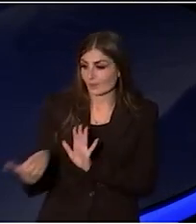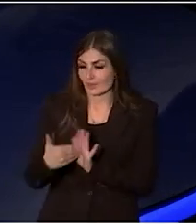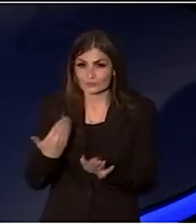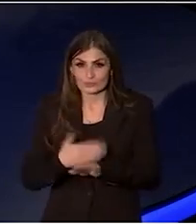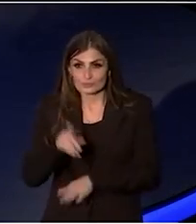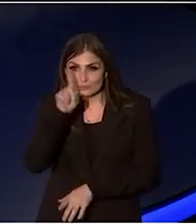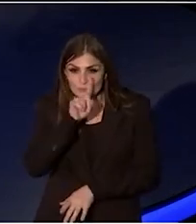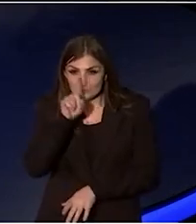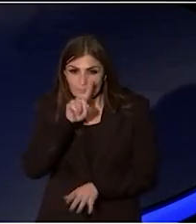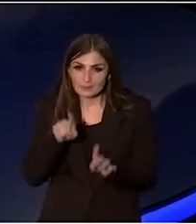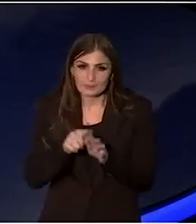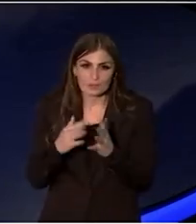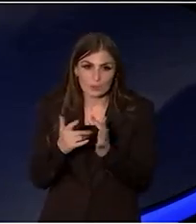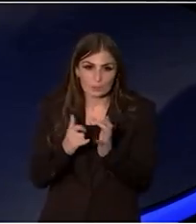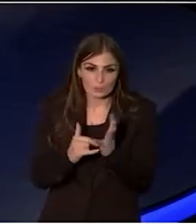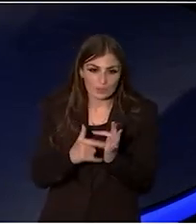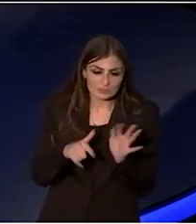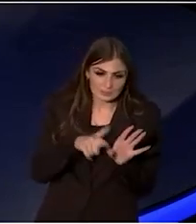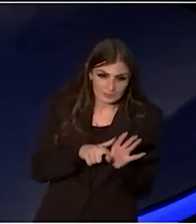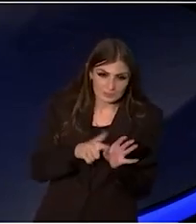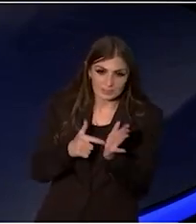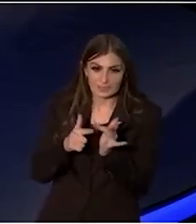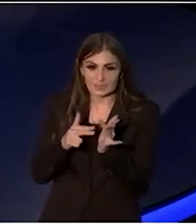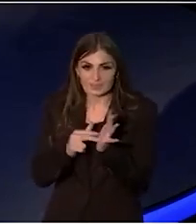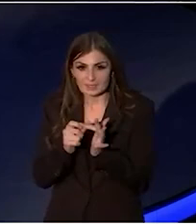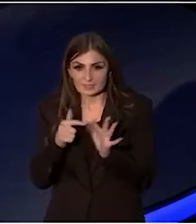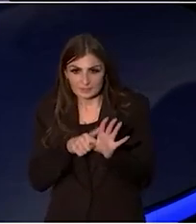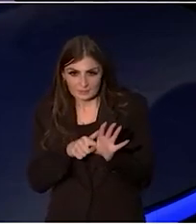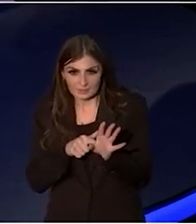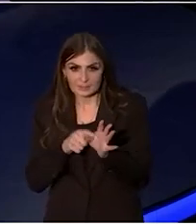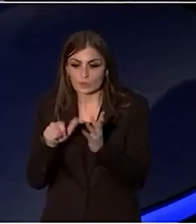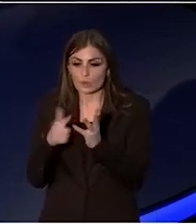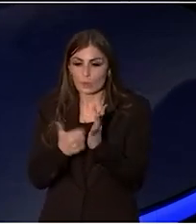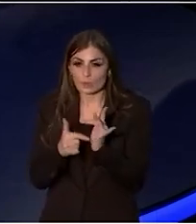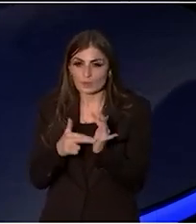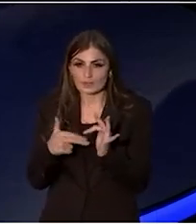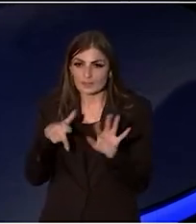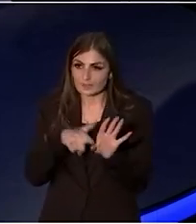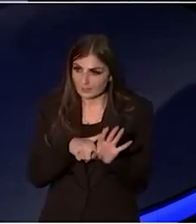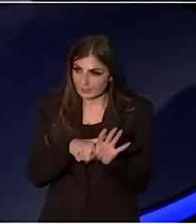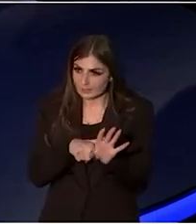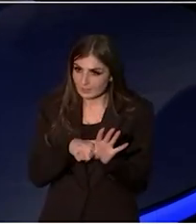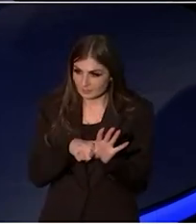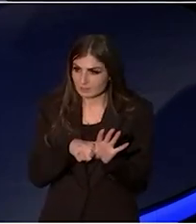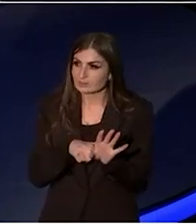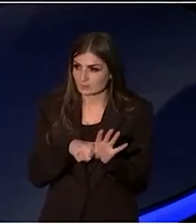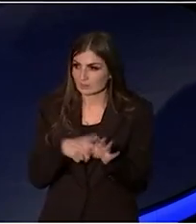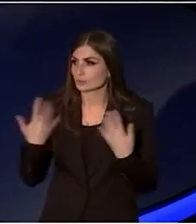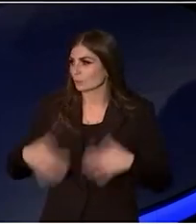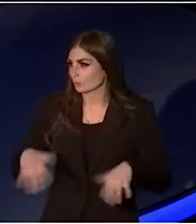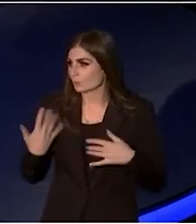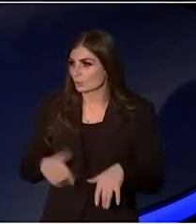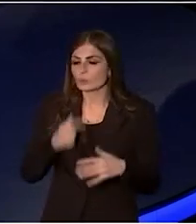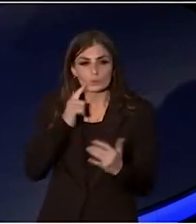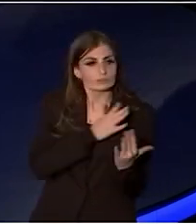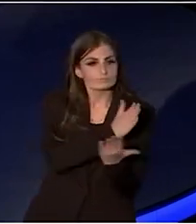people such as Wesley Enoch, Lindy Lee, Courtney Stewart, we're reaching all sections of the arts,